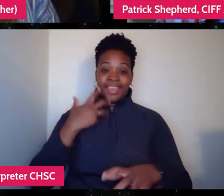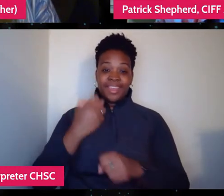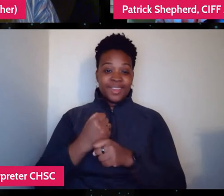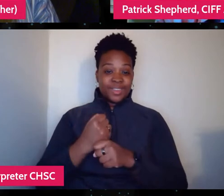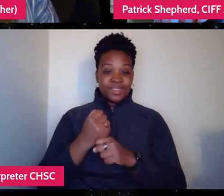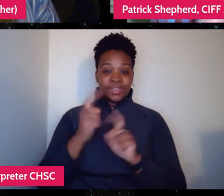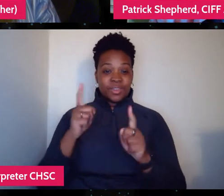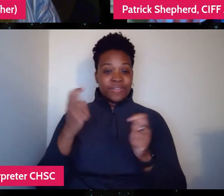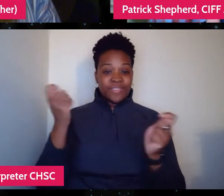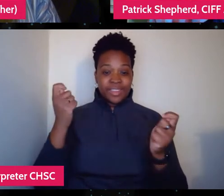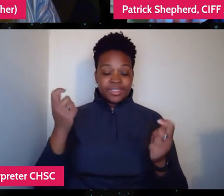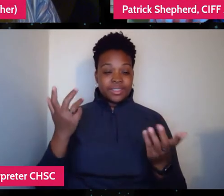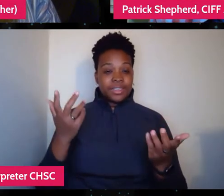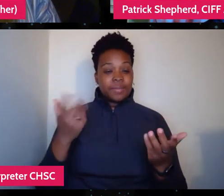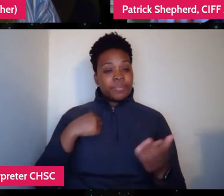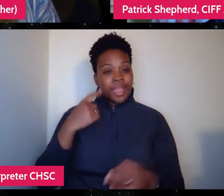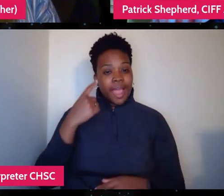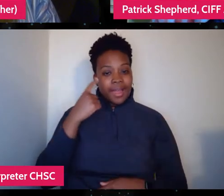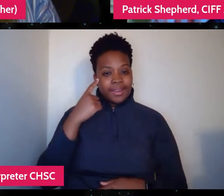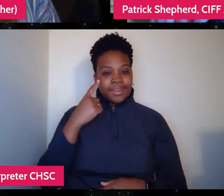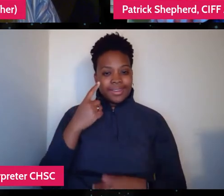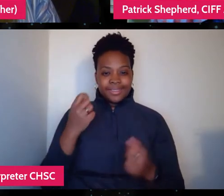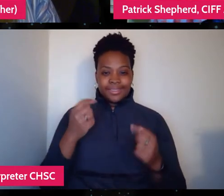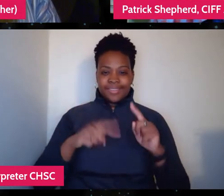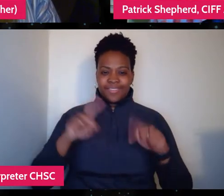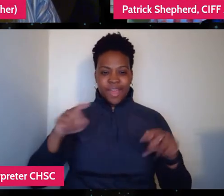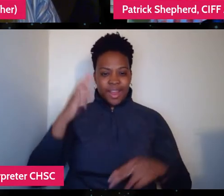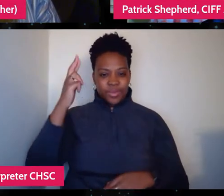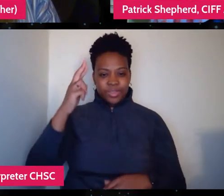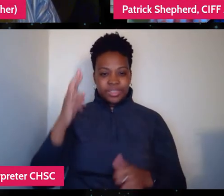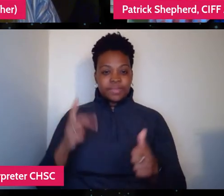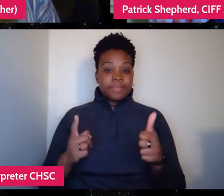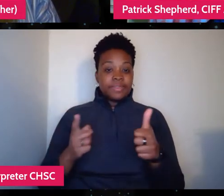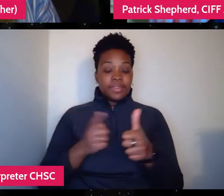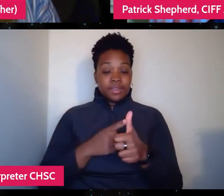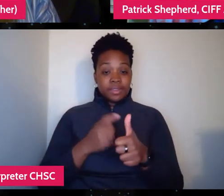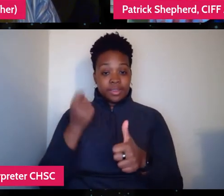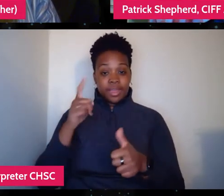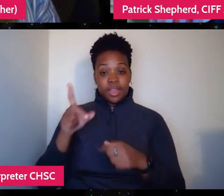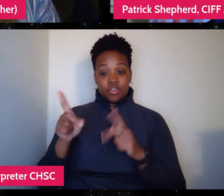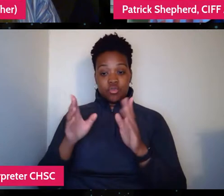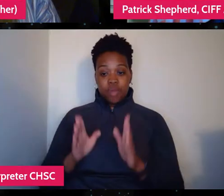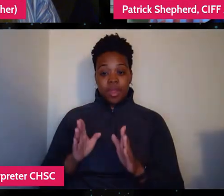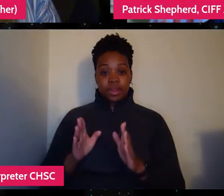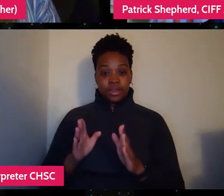And I think there's a variety of reasons. First of all, the director of Together Together,